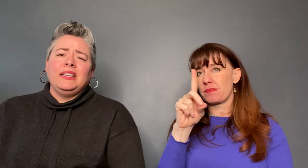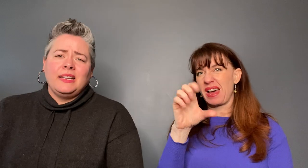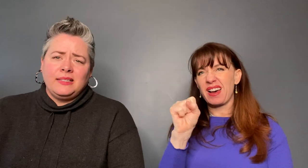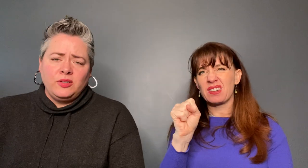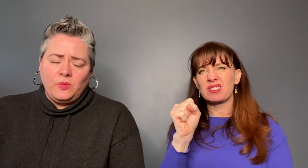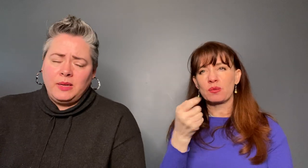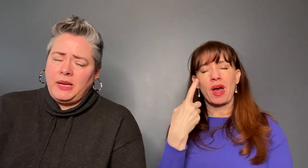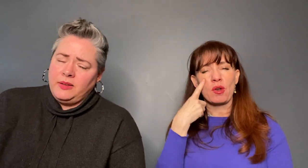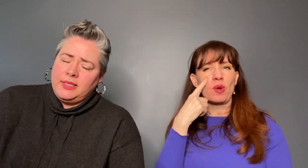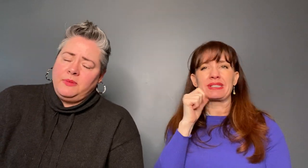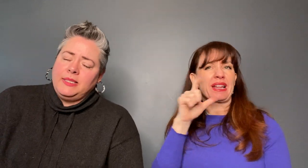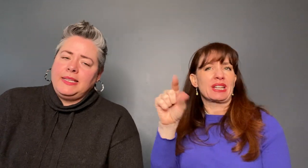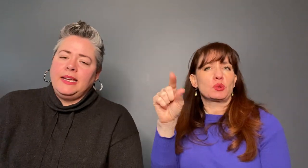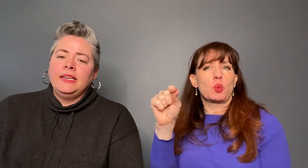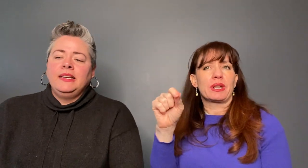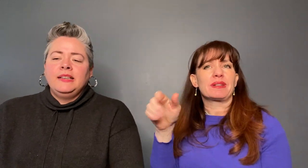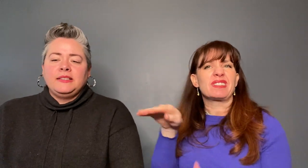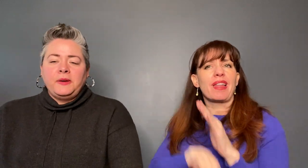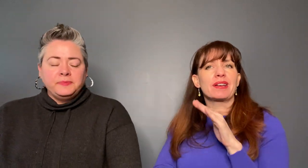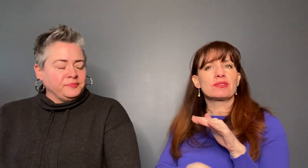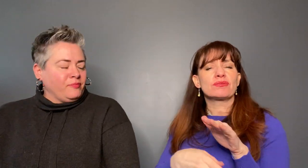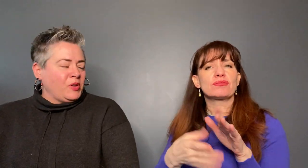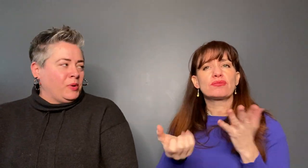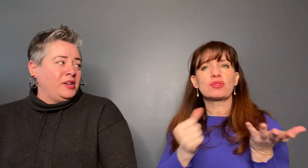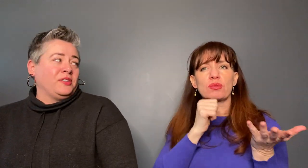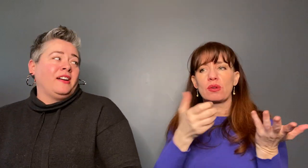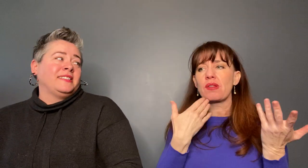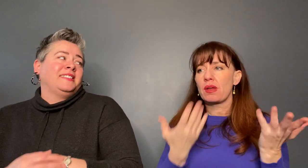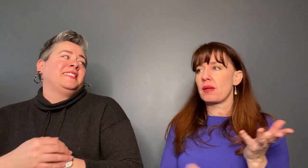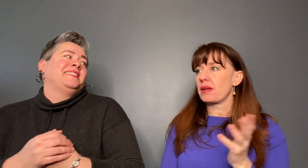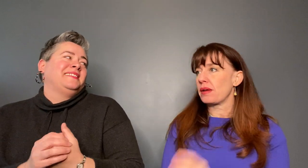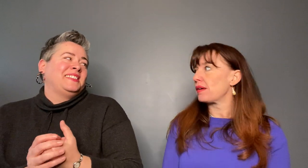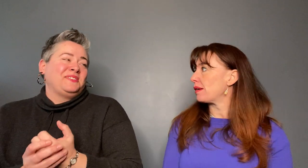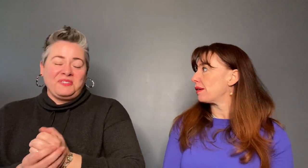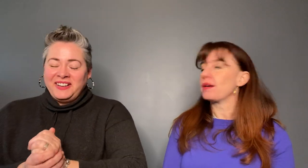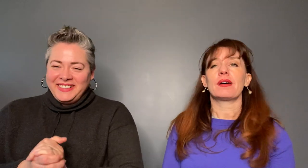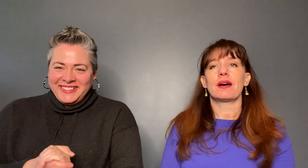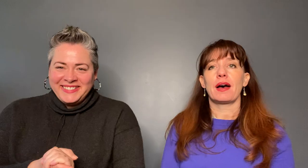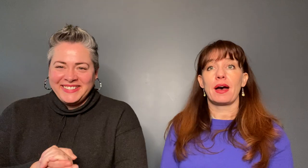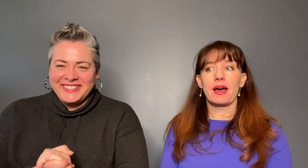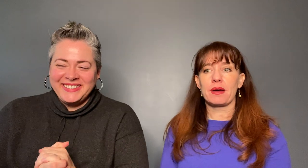less than 20 pounds. What are your thoughts?